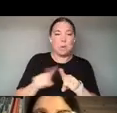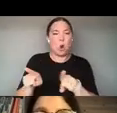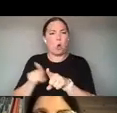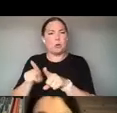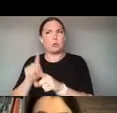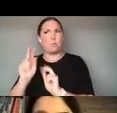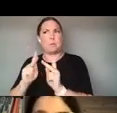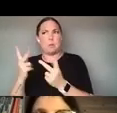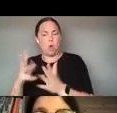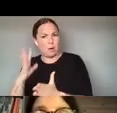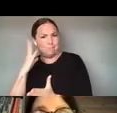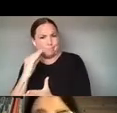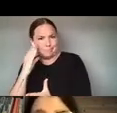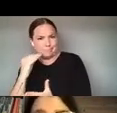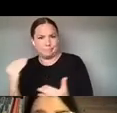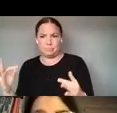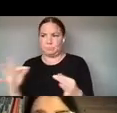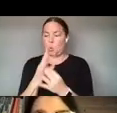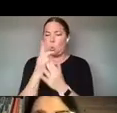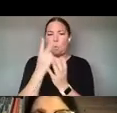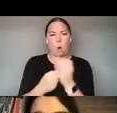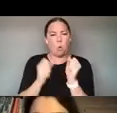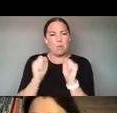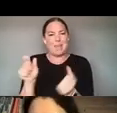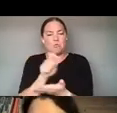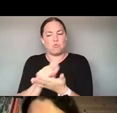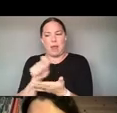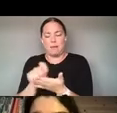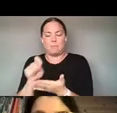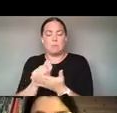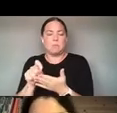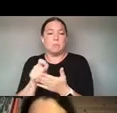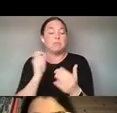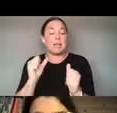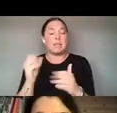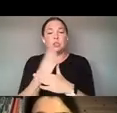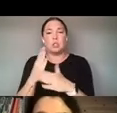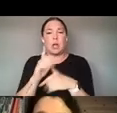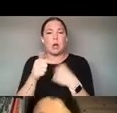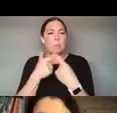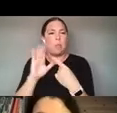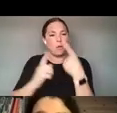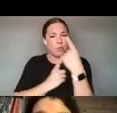THEIR PRACTICE AND WRITE ABOUT IT AND SHARE WHAT THEY'RE THINKING AND BE IN DIALOGUE WITH EACH